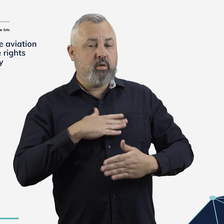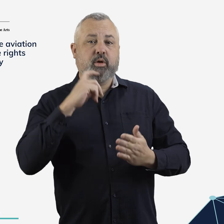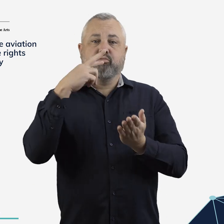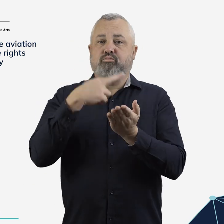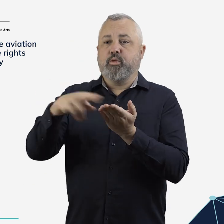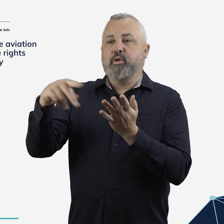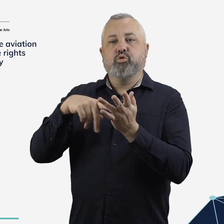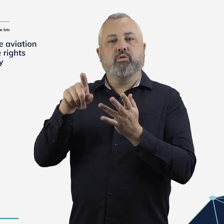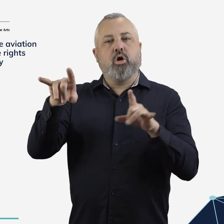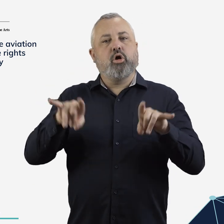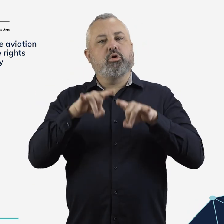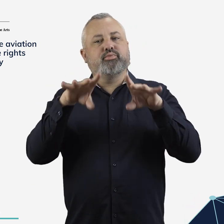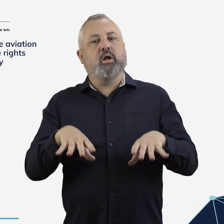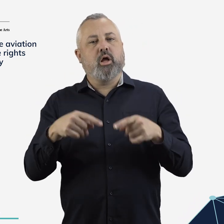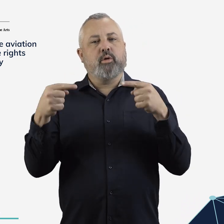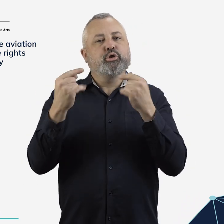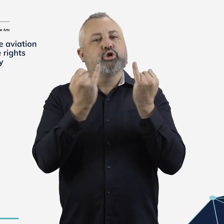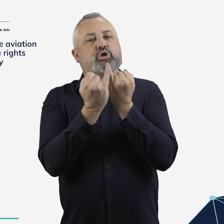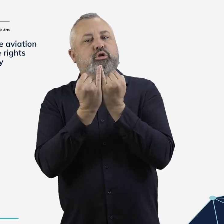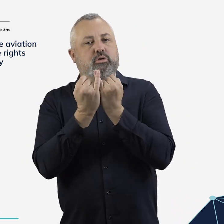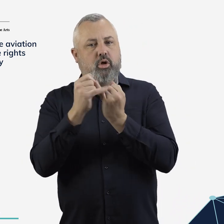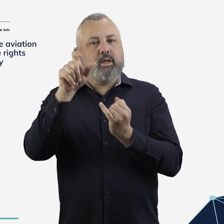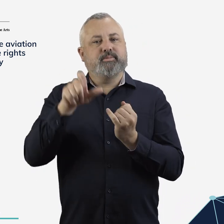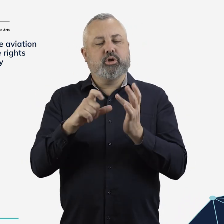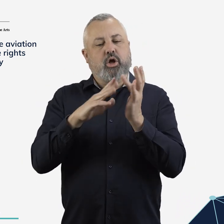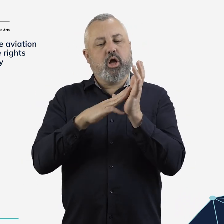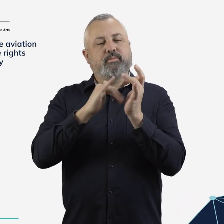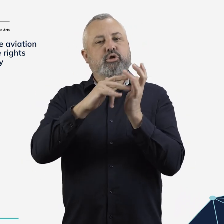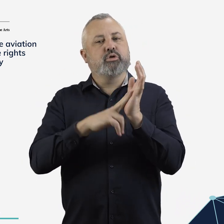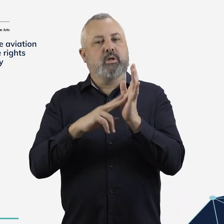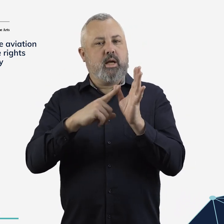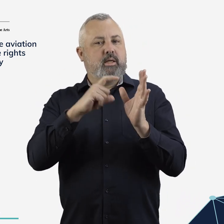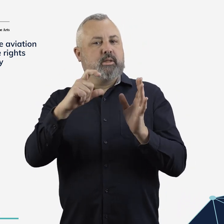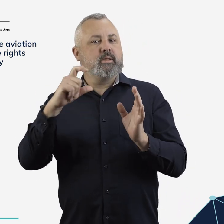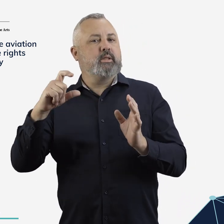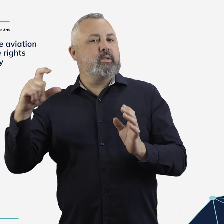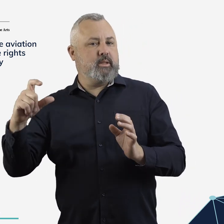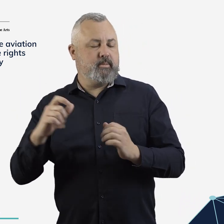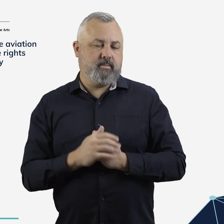airlines to the Australian Competition and Consumer Commission.